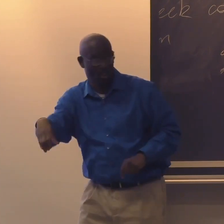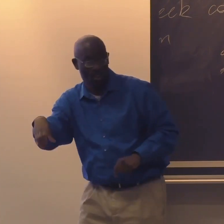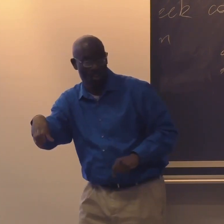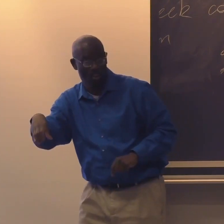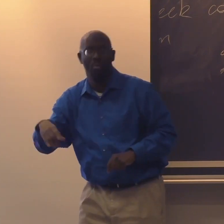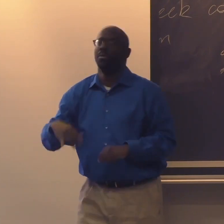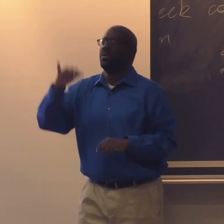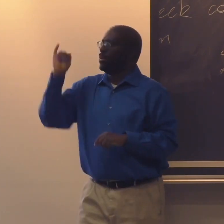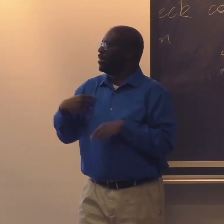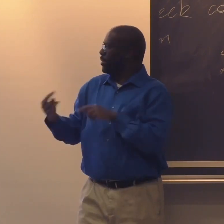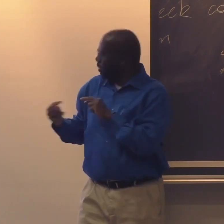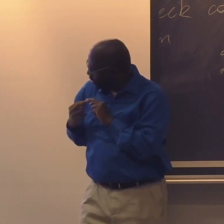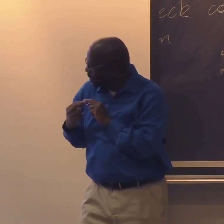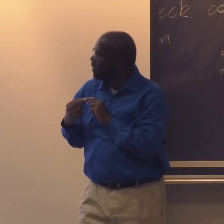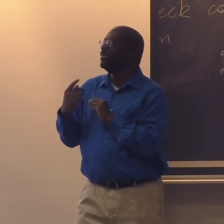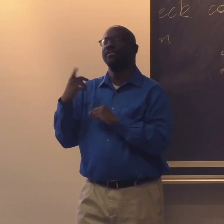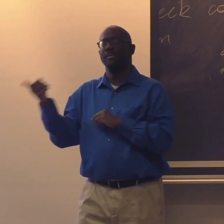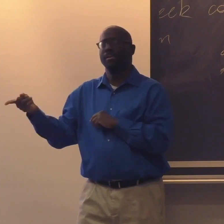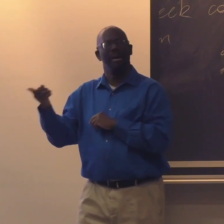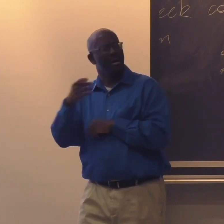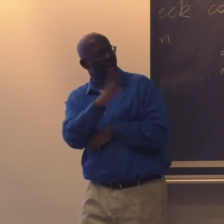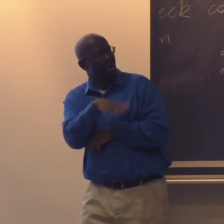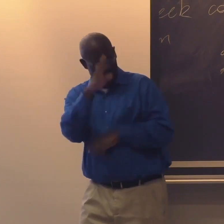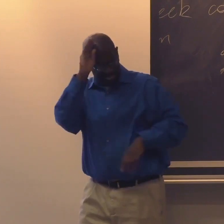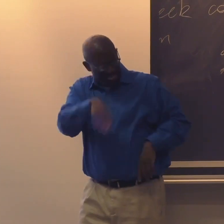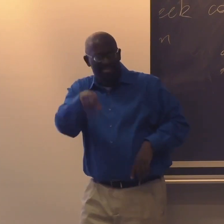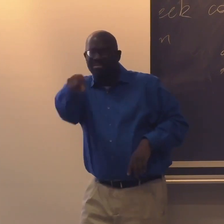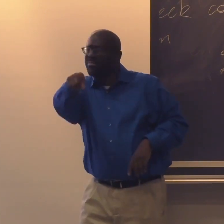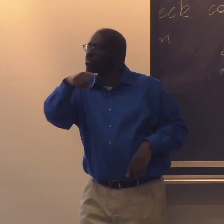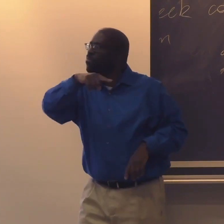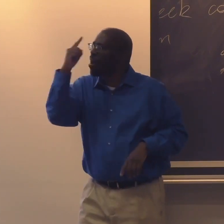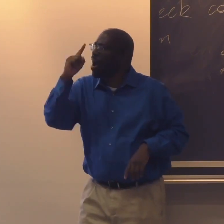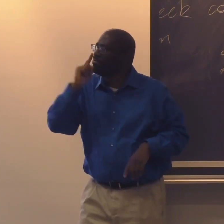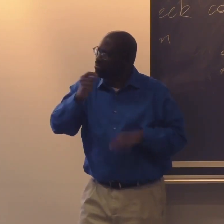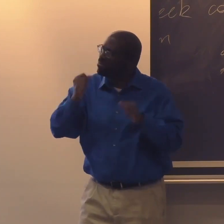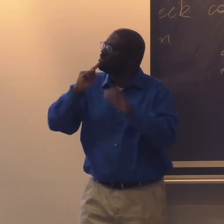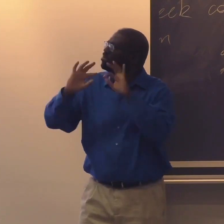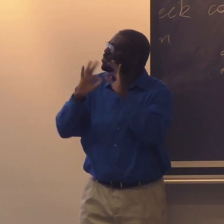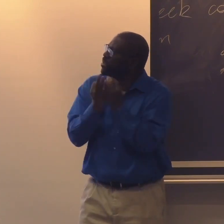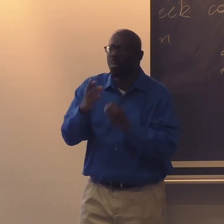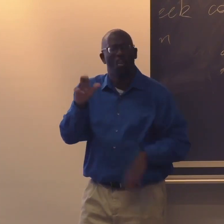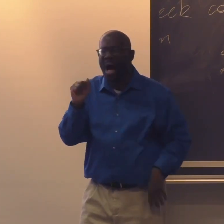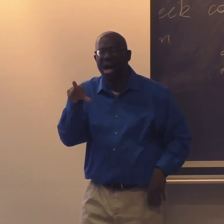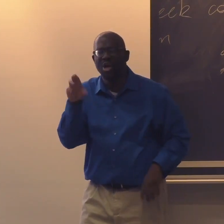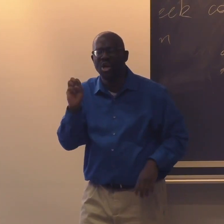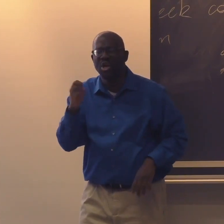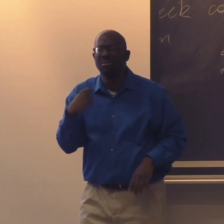had a large deaf family from Chicago. And the one person said, oh, I never